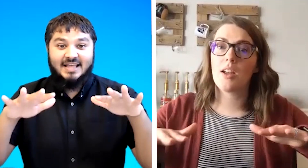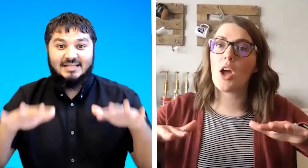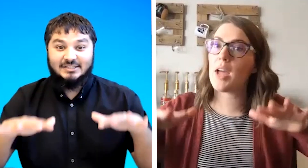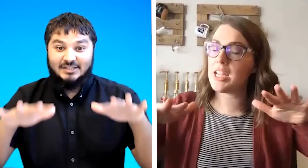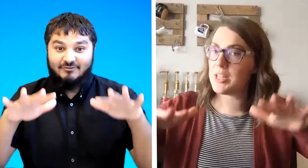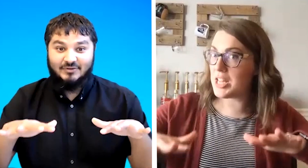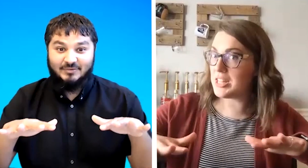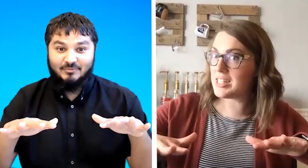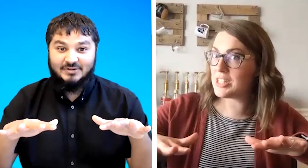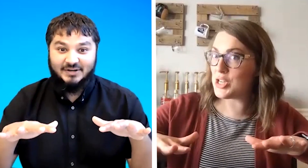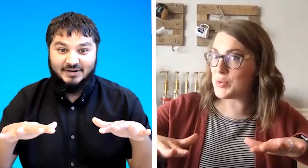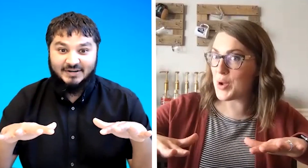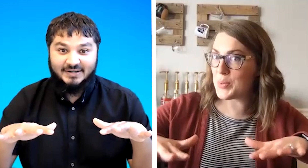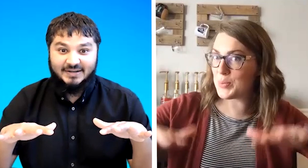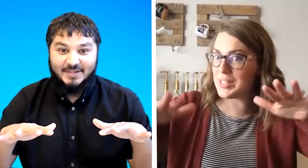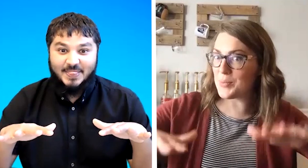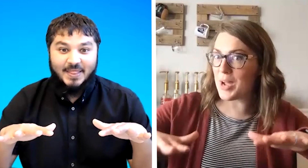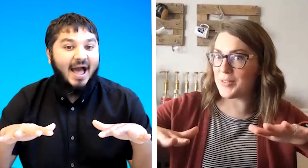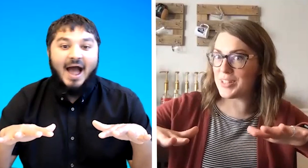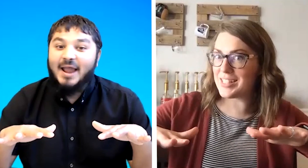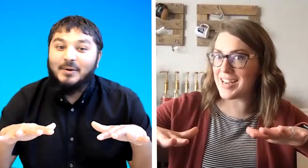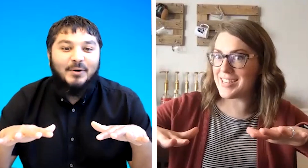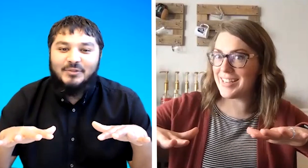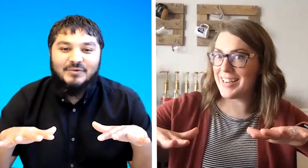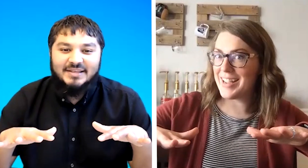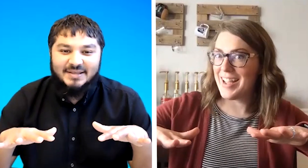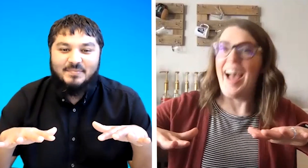okay do you know the reason why i don't know the reason but